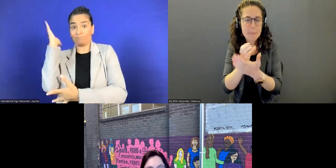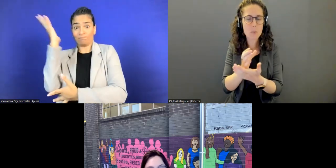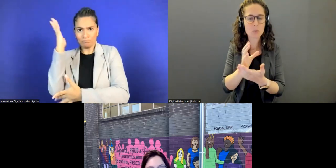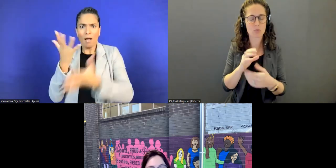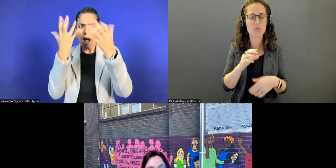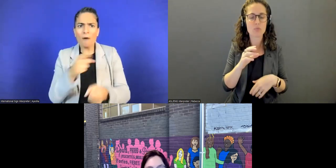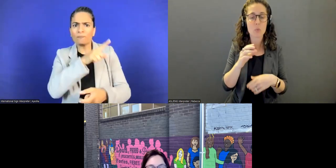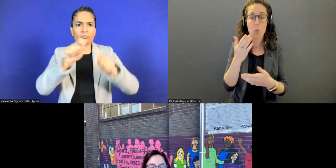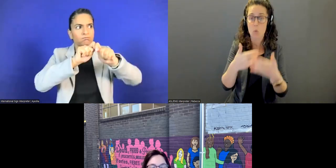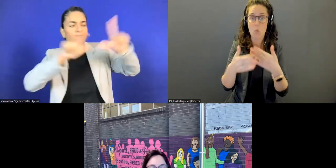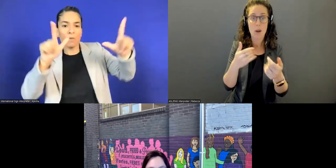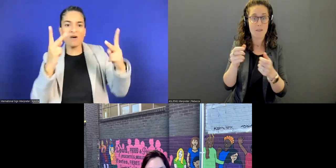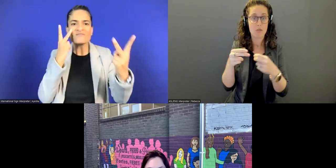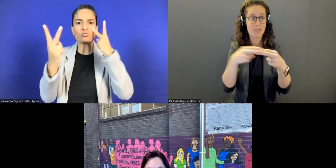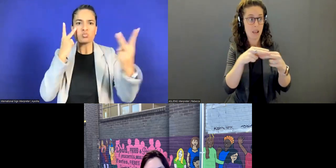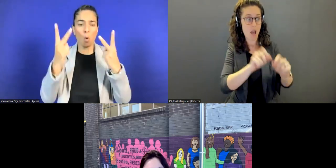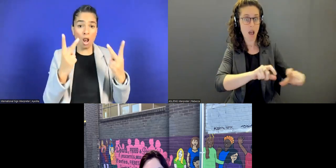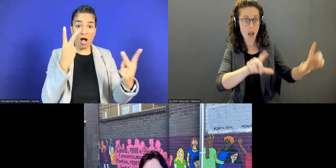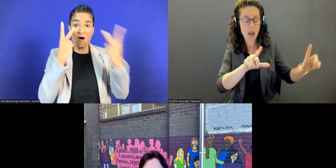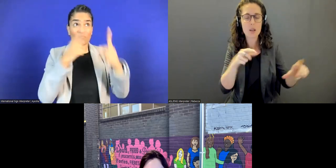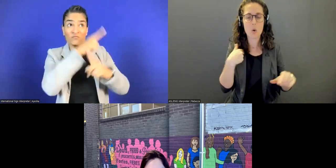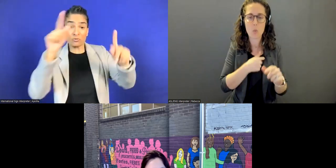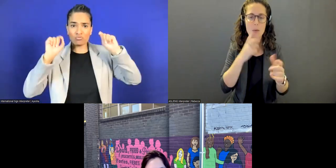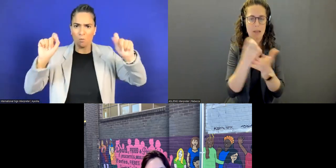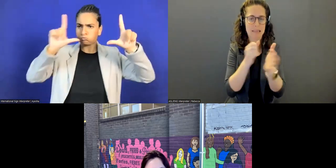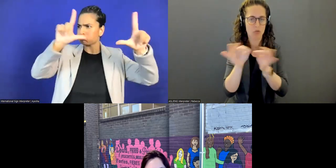any visuals on the slides will be described.